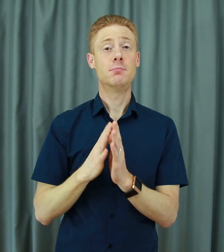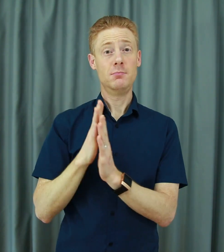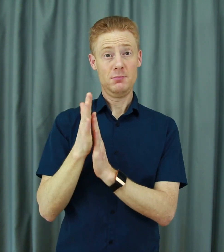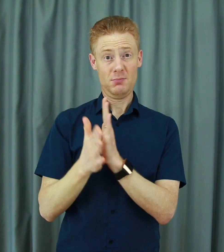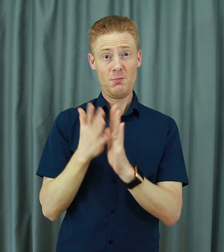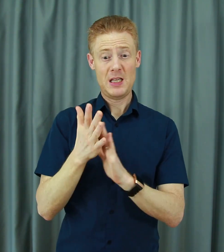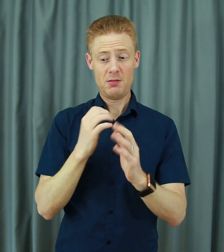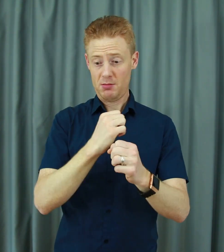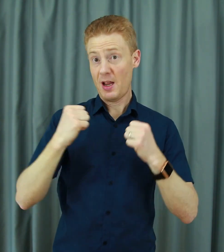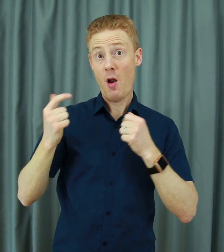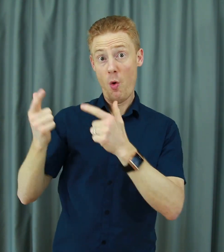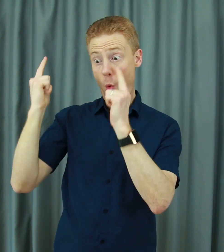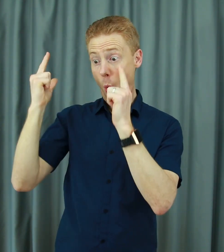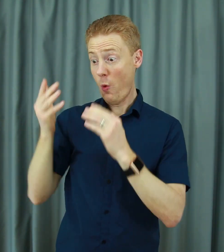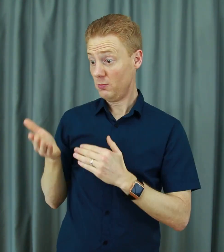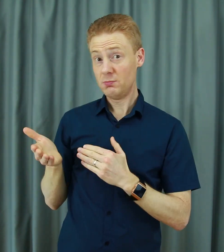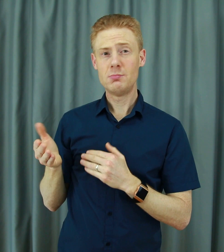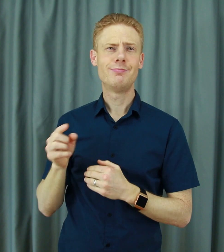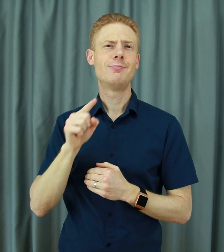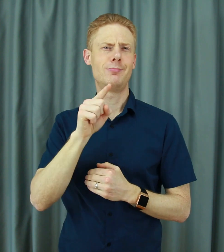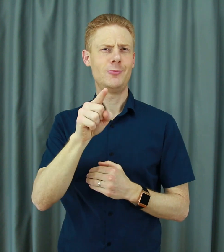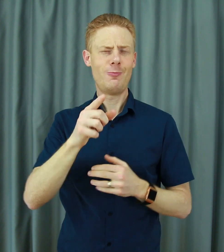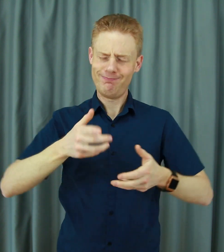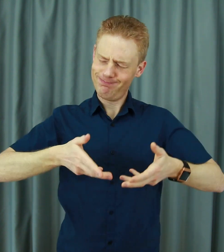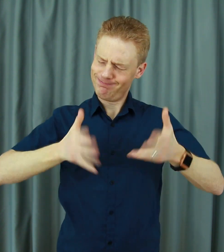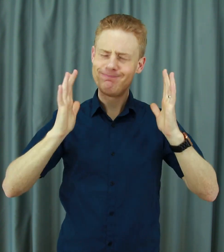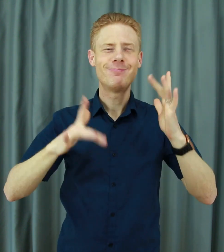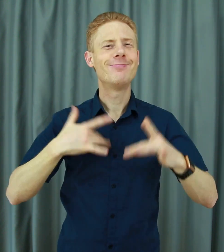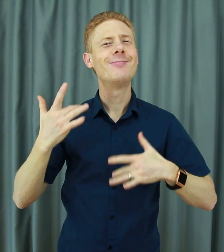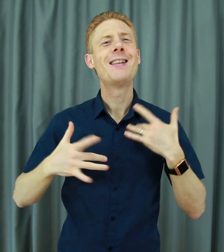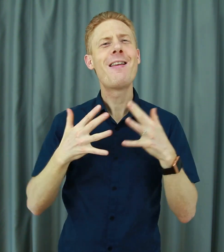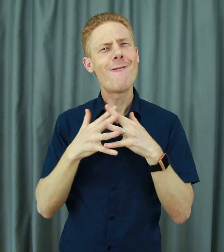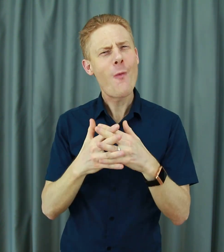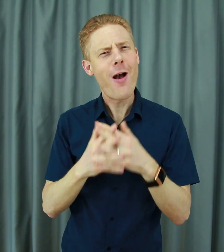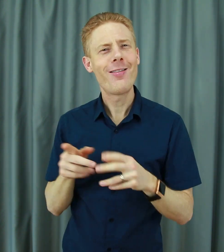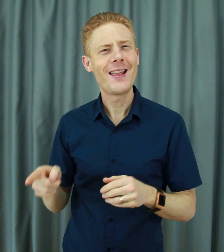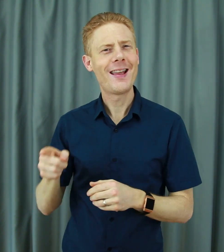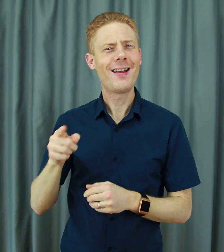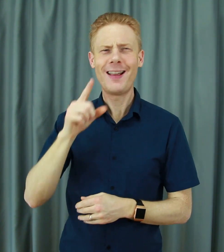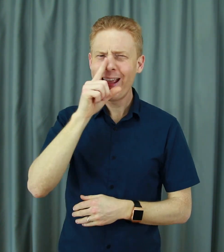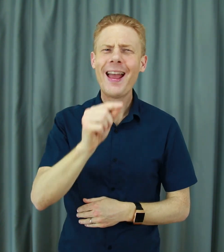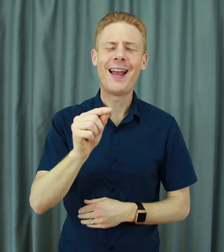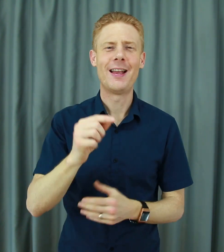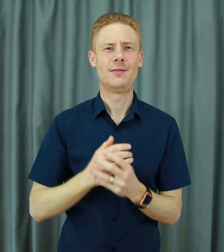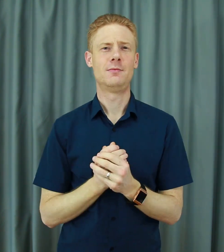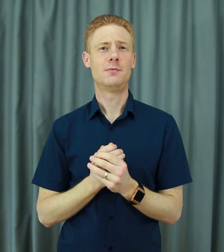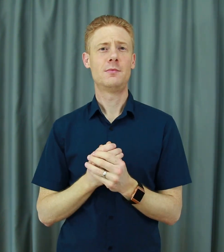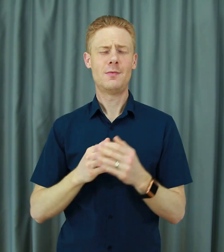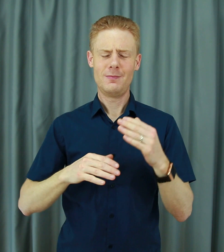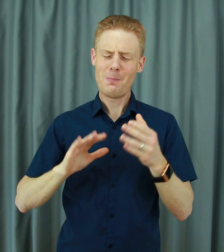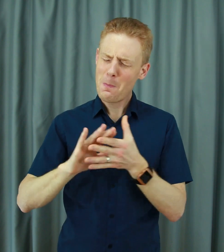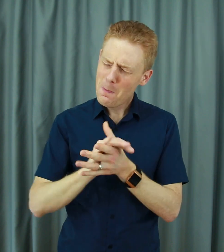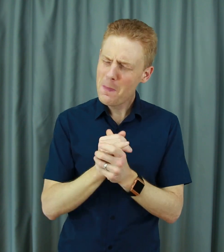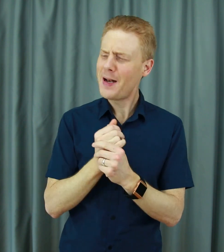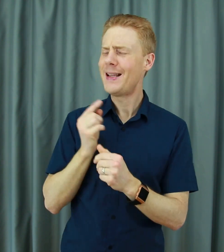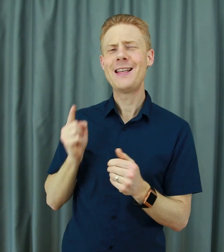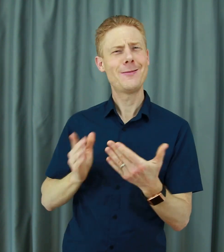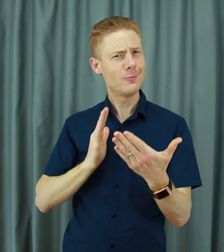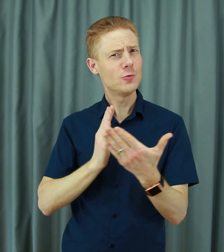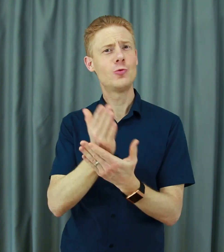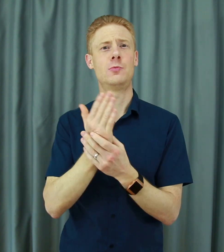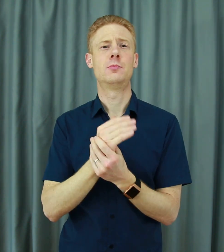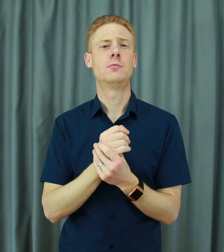10 so that you may live a life worthy of the Lord and please him in every way: